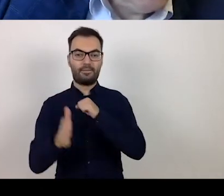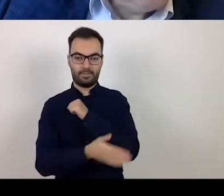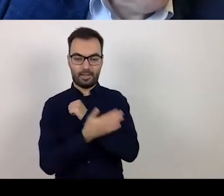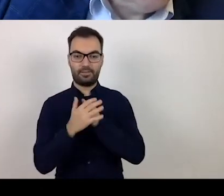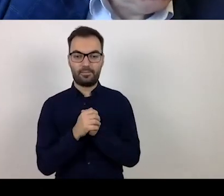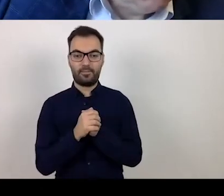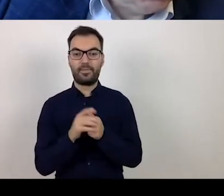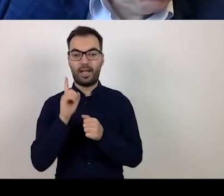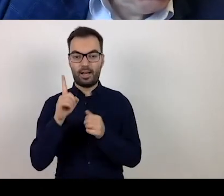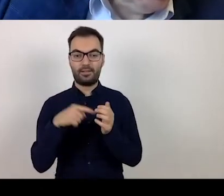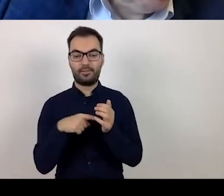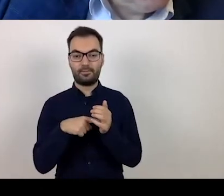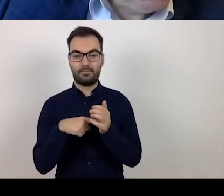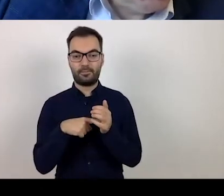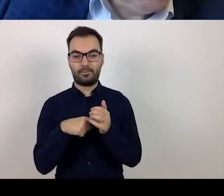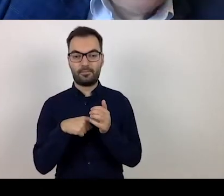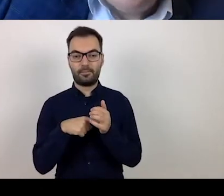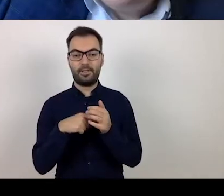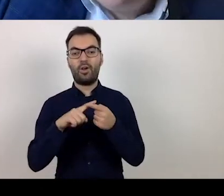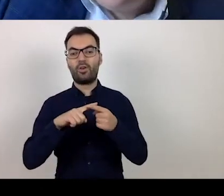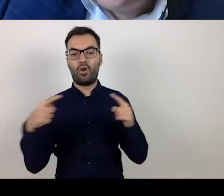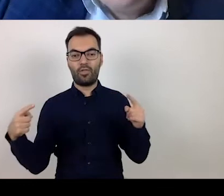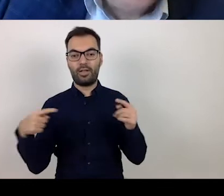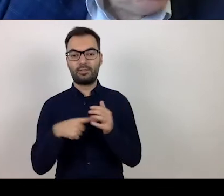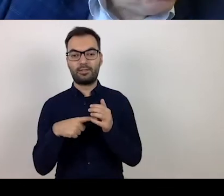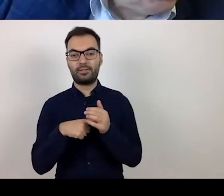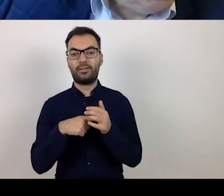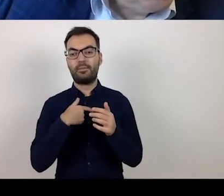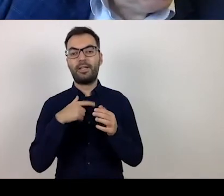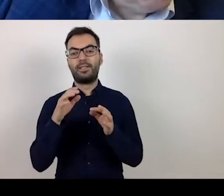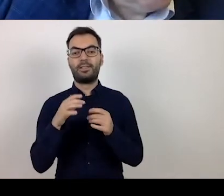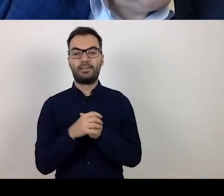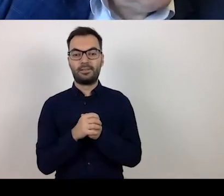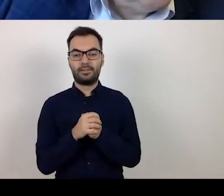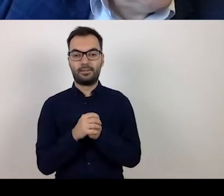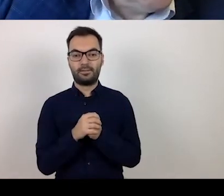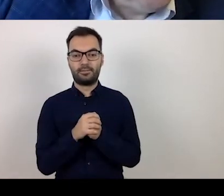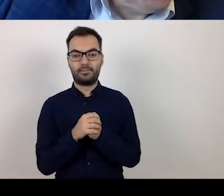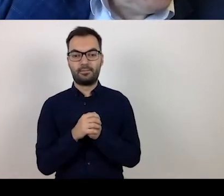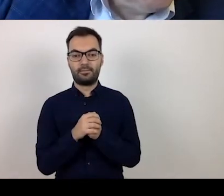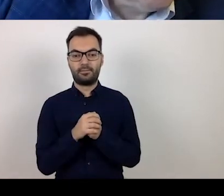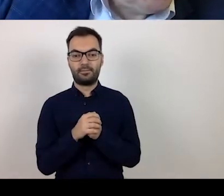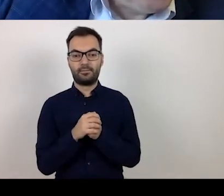In this context we will calculate the places